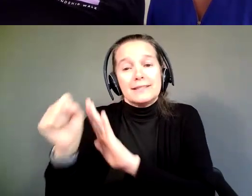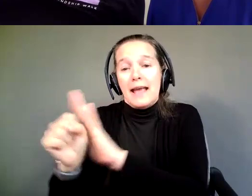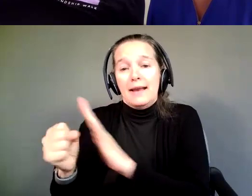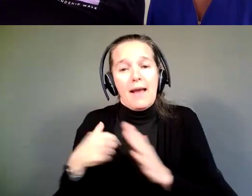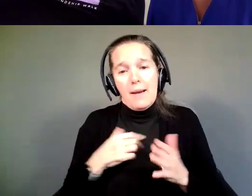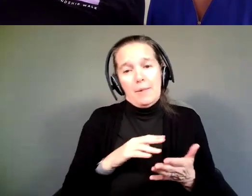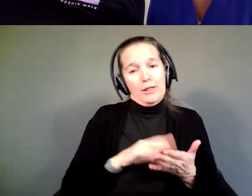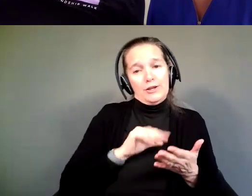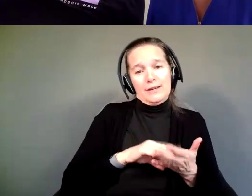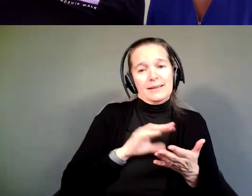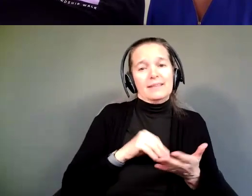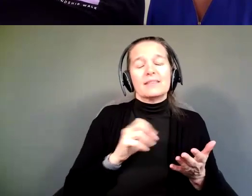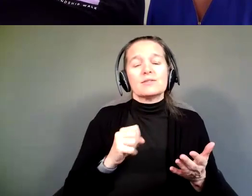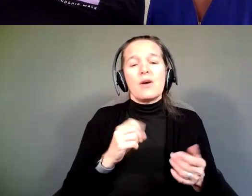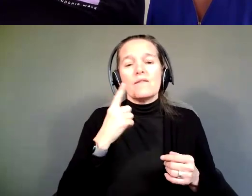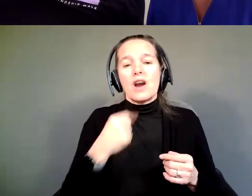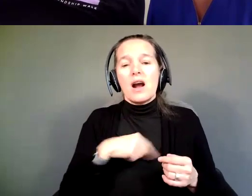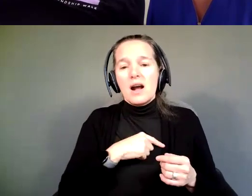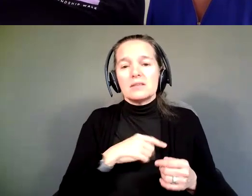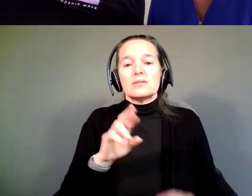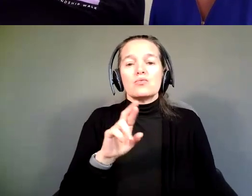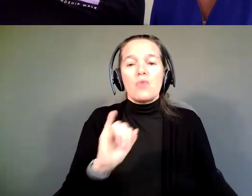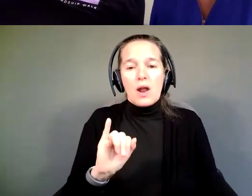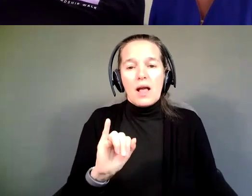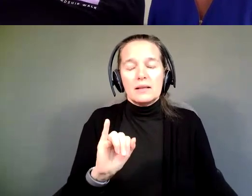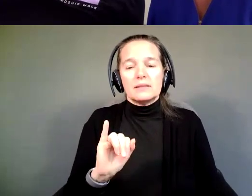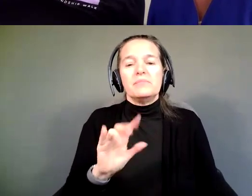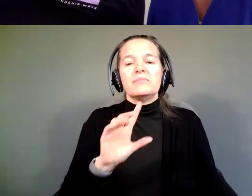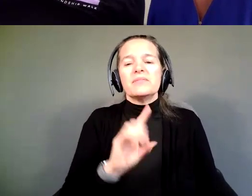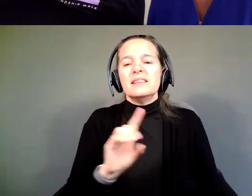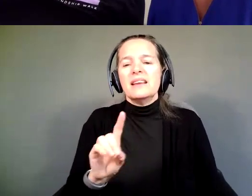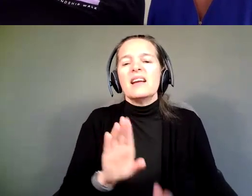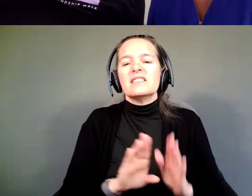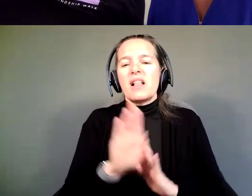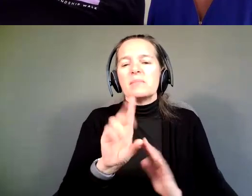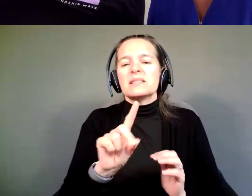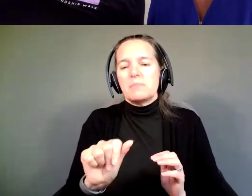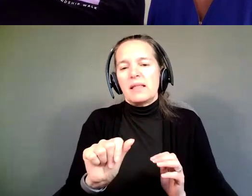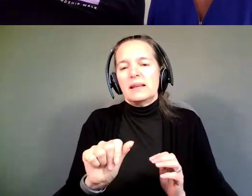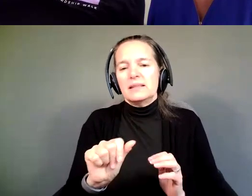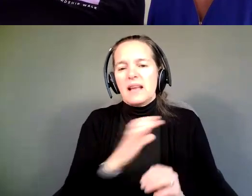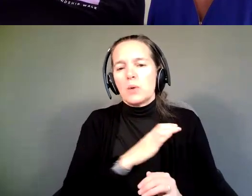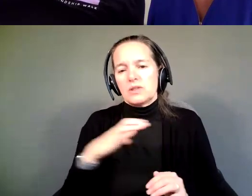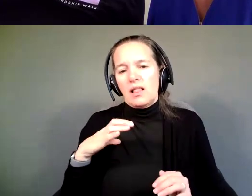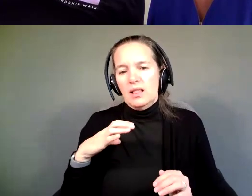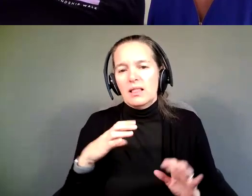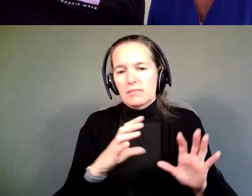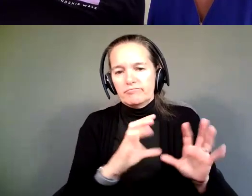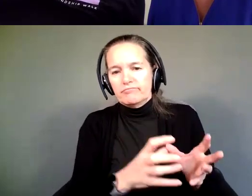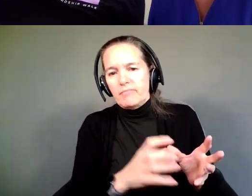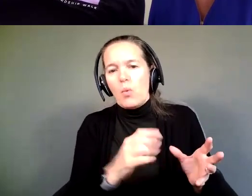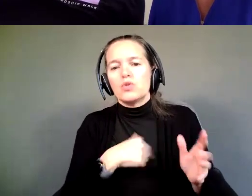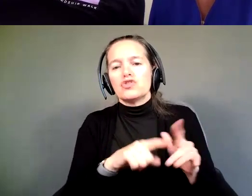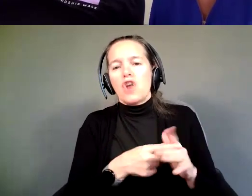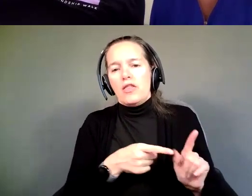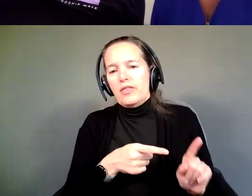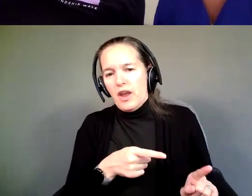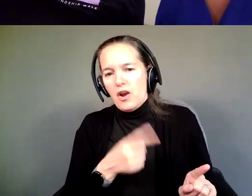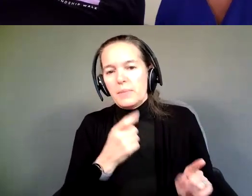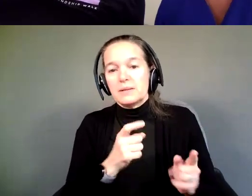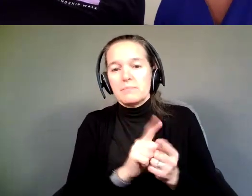For us, the Rhode Island Developmental Disabilities Council was our starting point, because that's where we met Sue Babin.